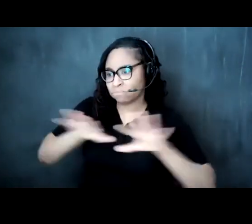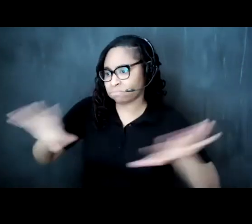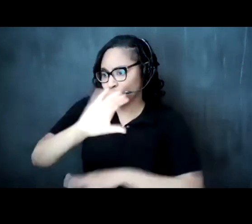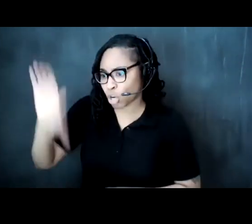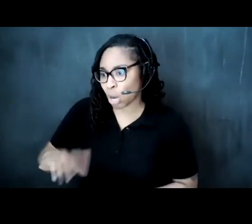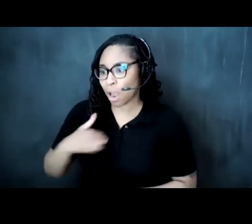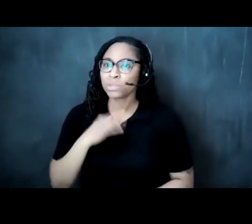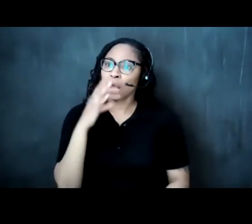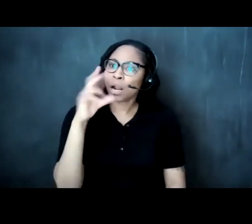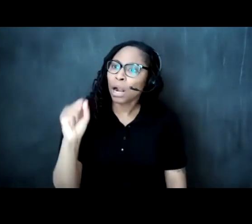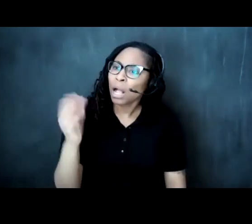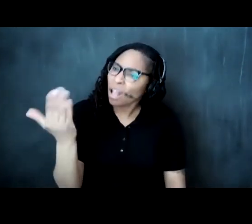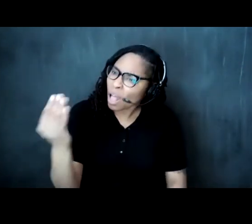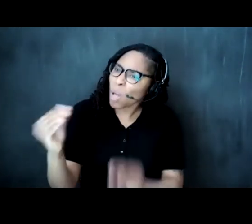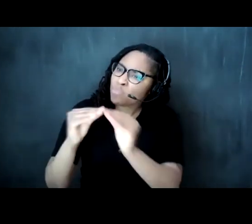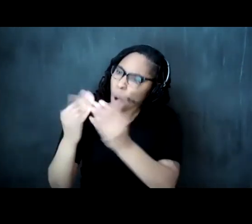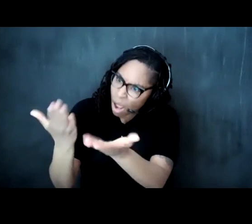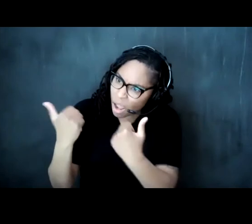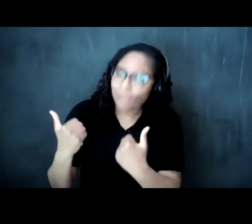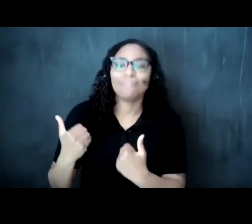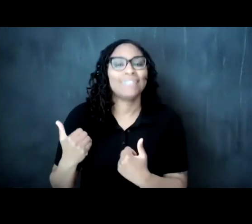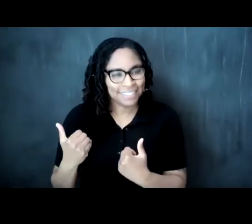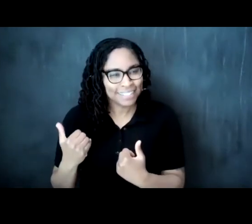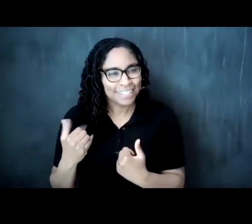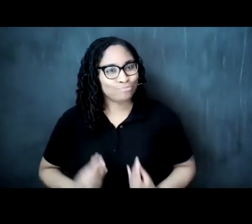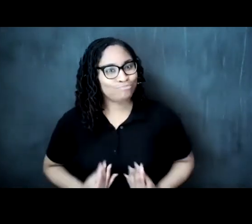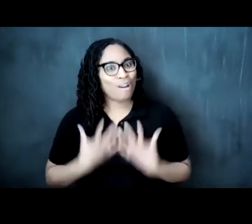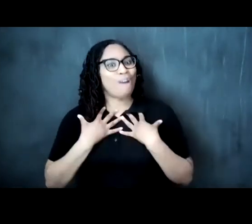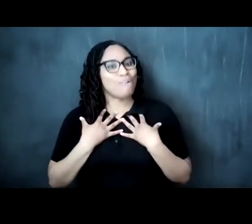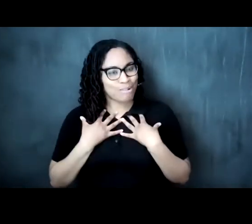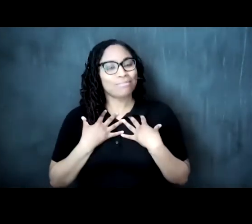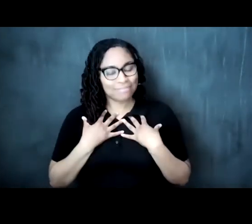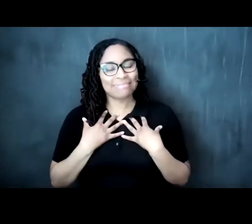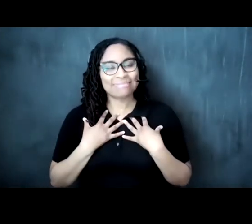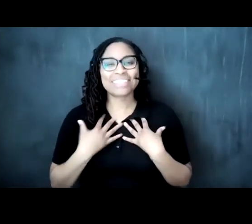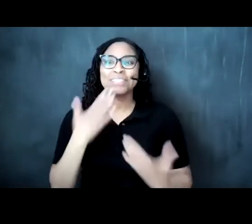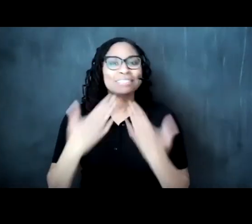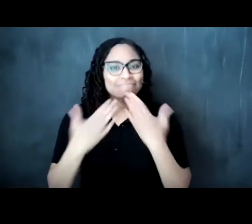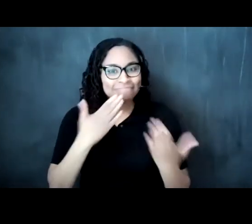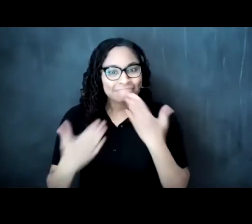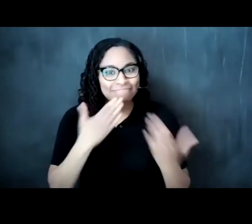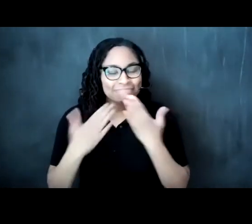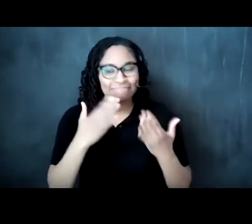compelled and inspired so i'm certainly thrilled to be able to come and fellowship with you all in